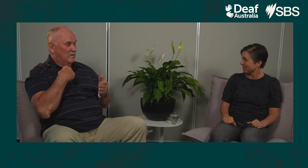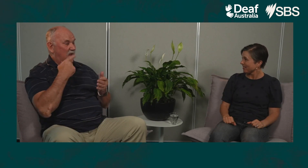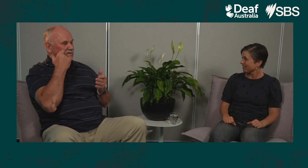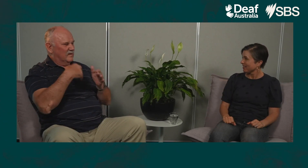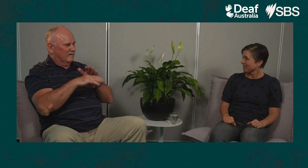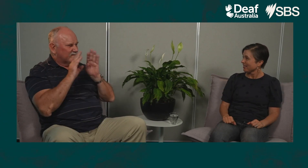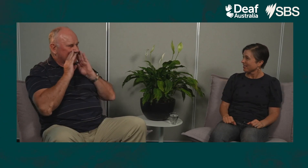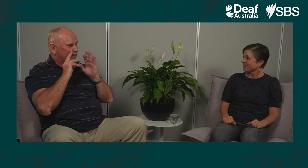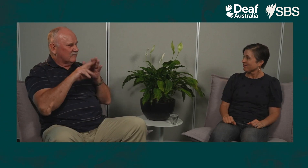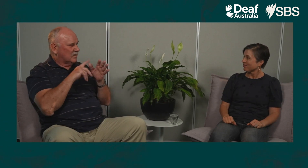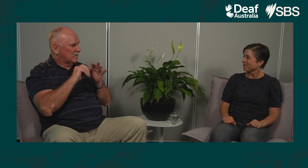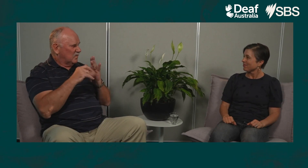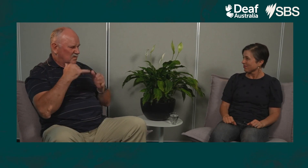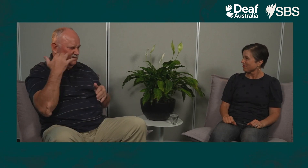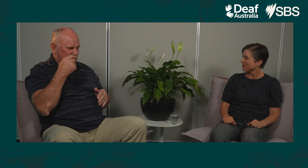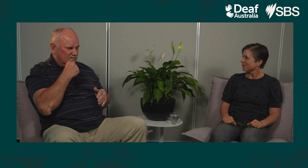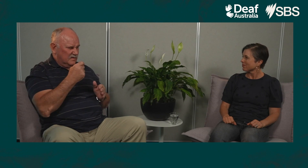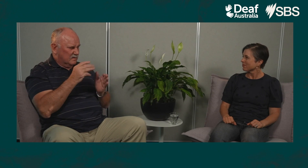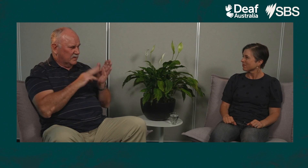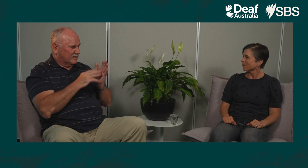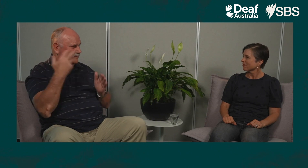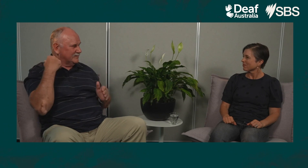Well I found an article that somebody posted on Facebook a few months back,